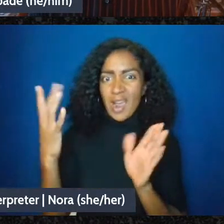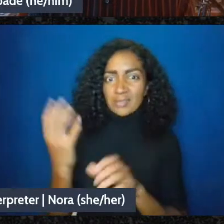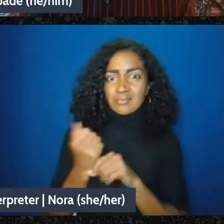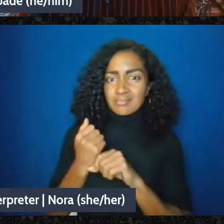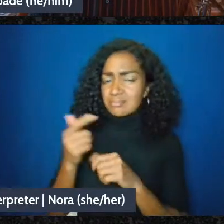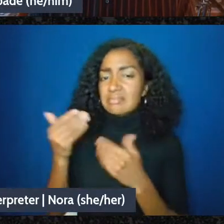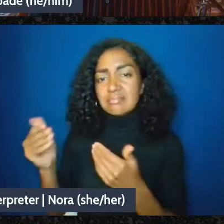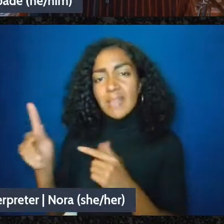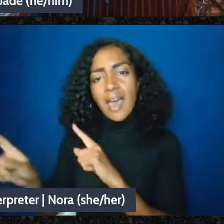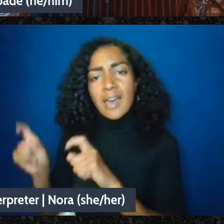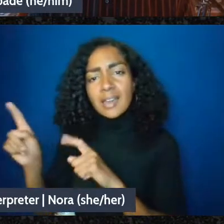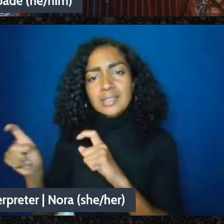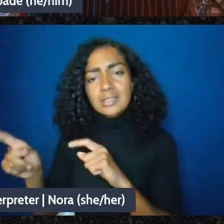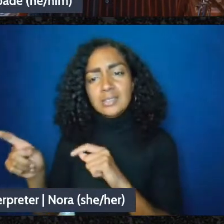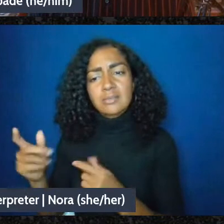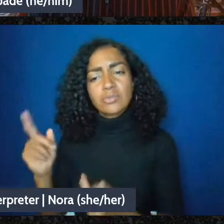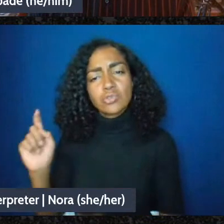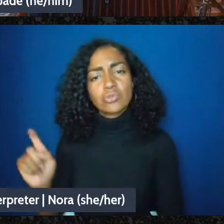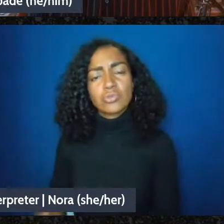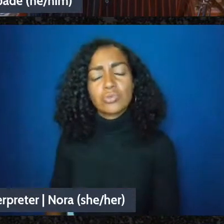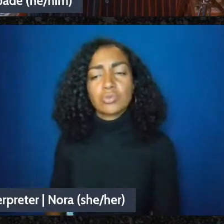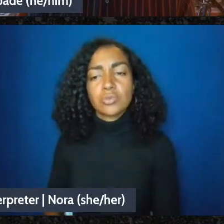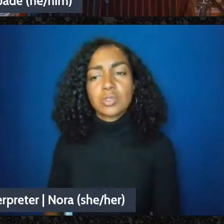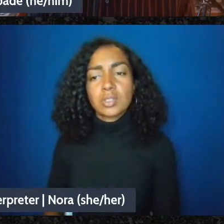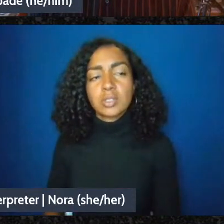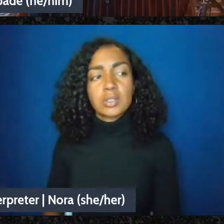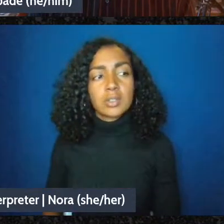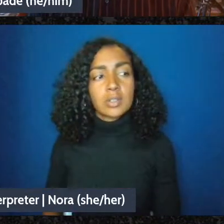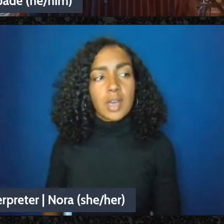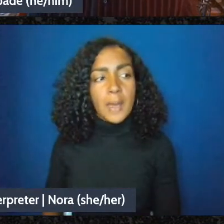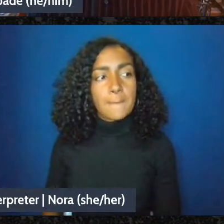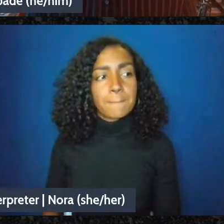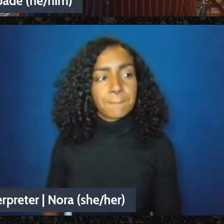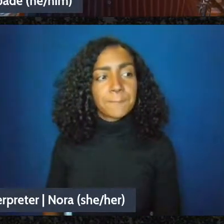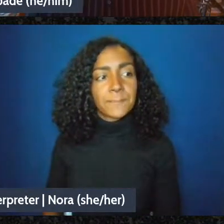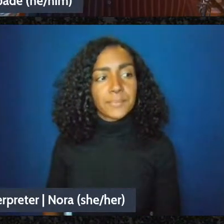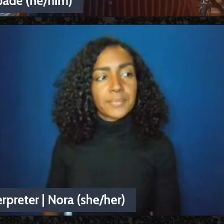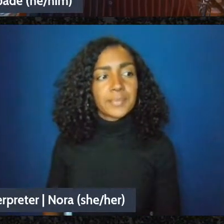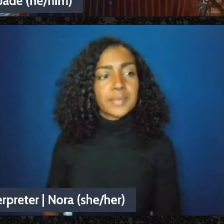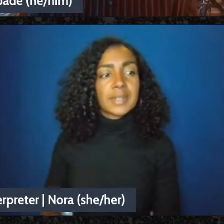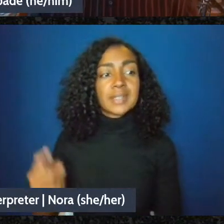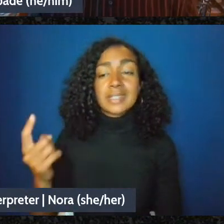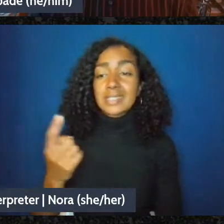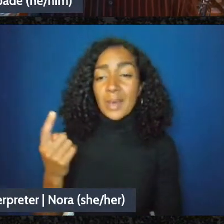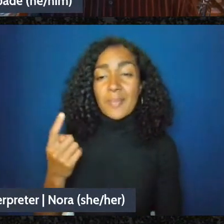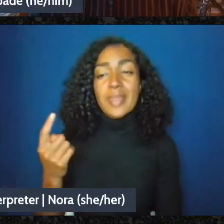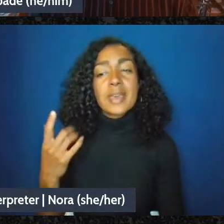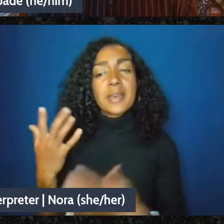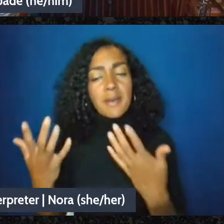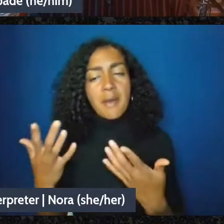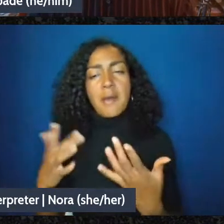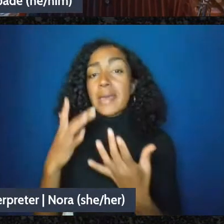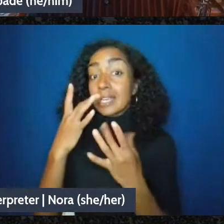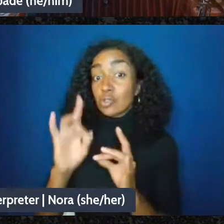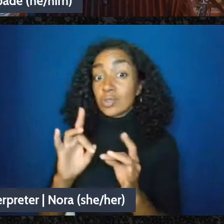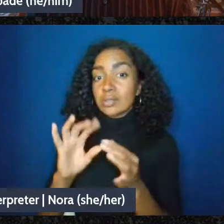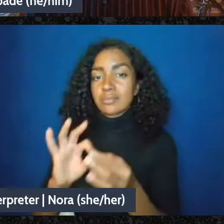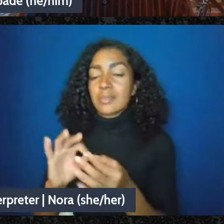You know, one of the things that's confusing about fiscal sponsorships is that it's a term